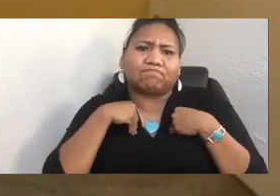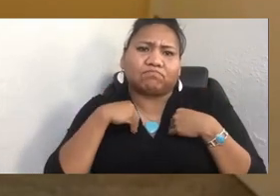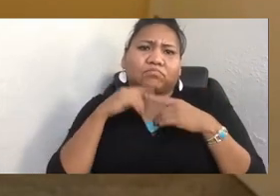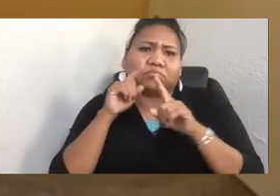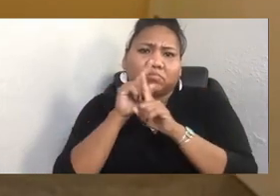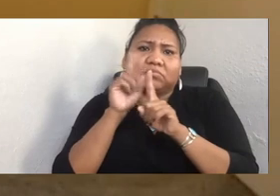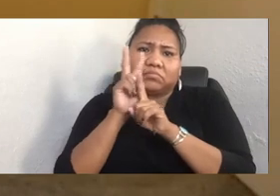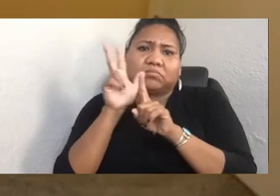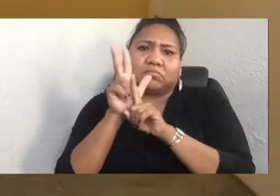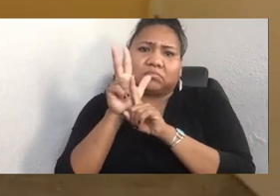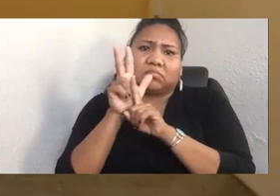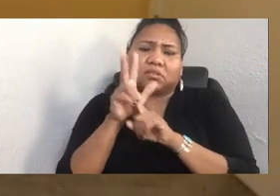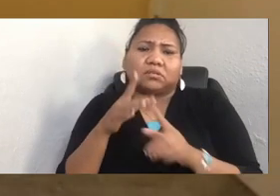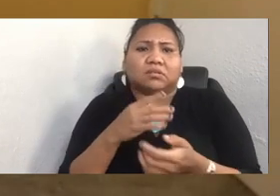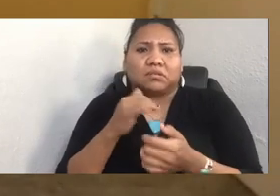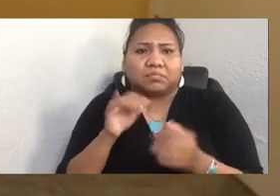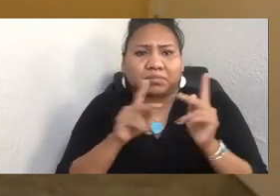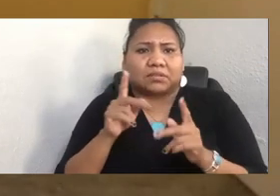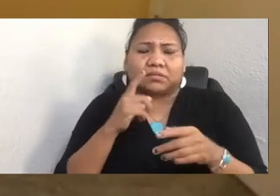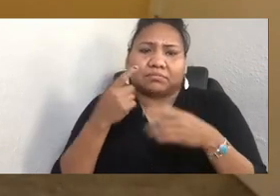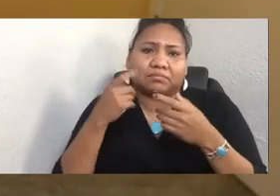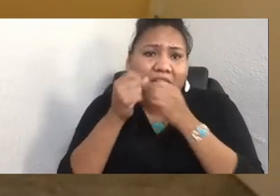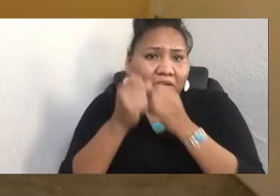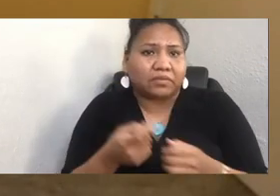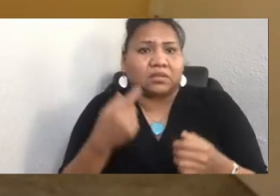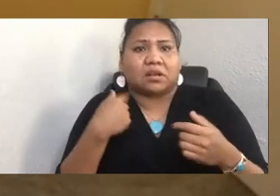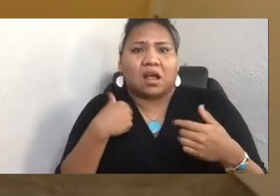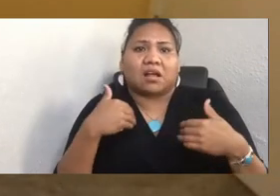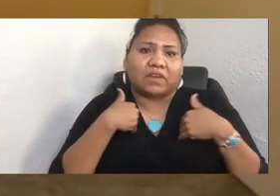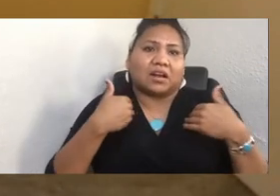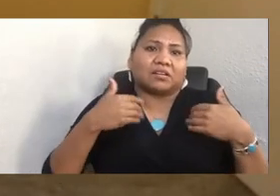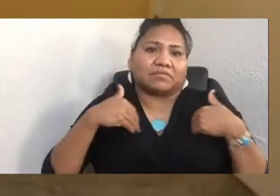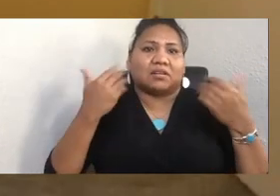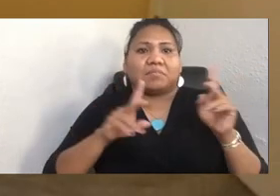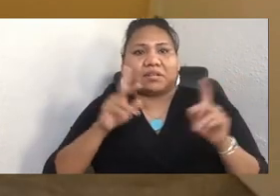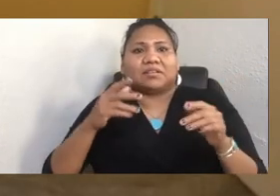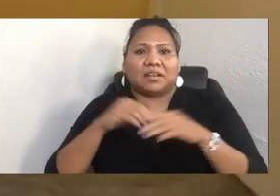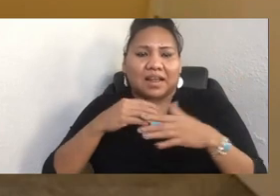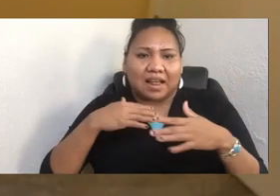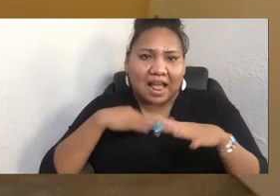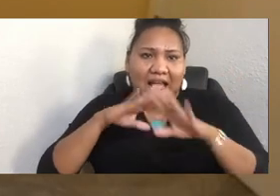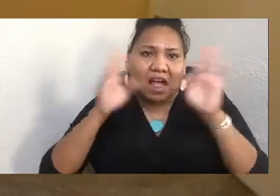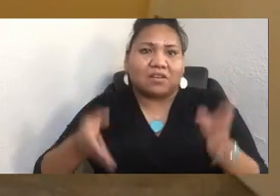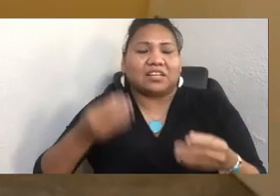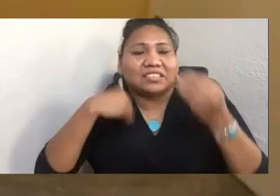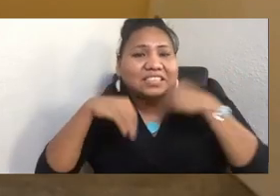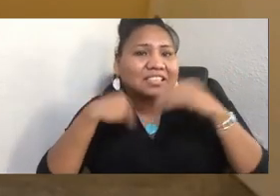and eating here. And I take on young people to support them and love them,